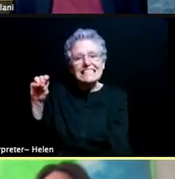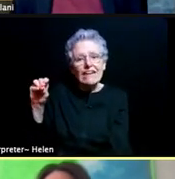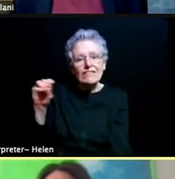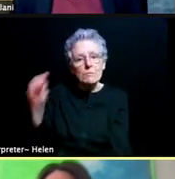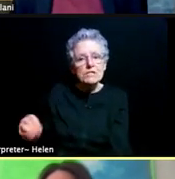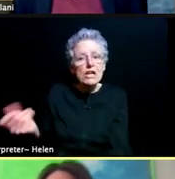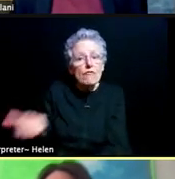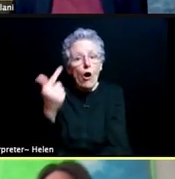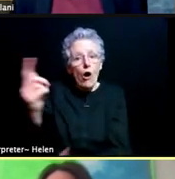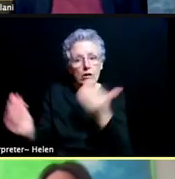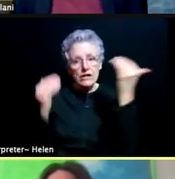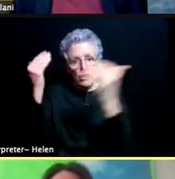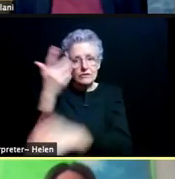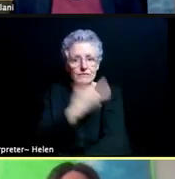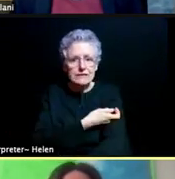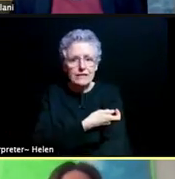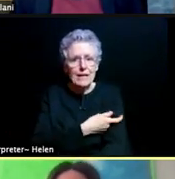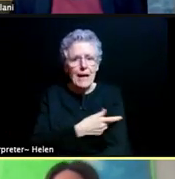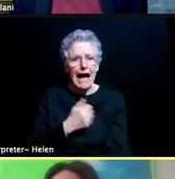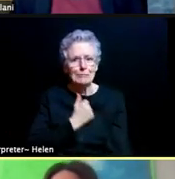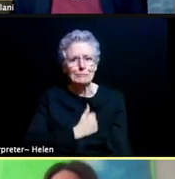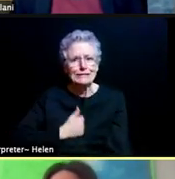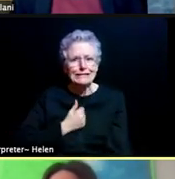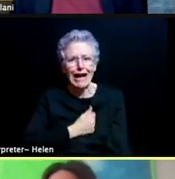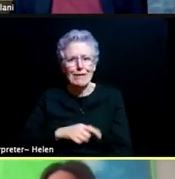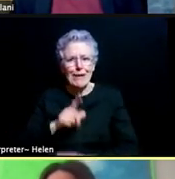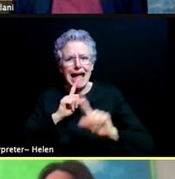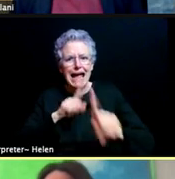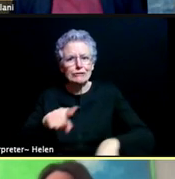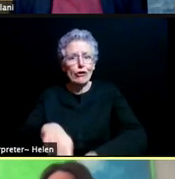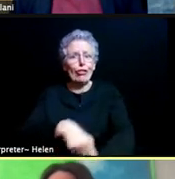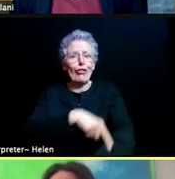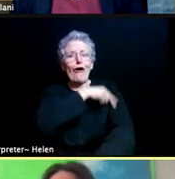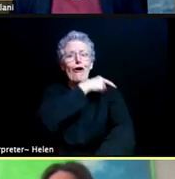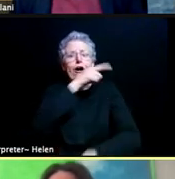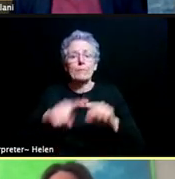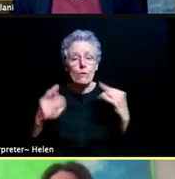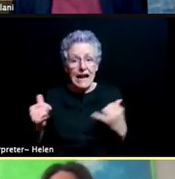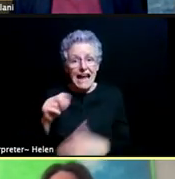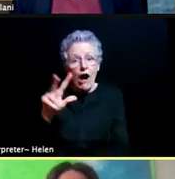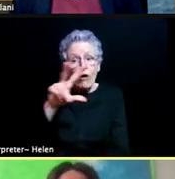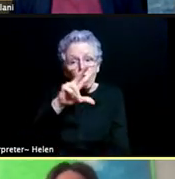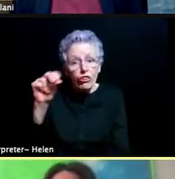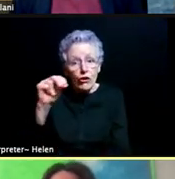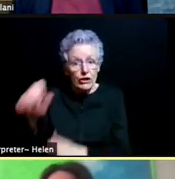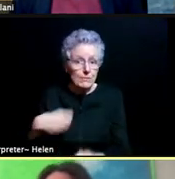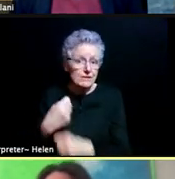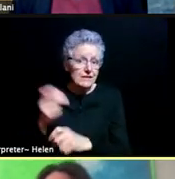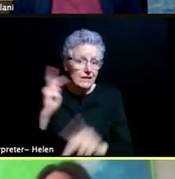It's a very long answer, but we're about 30% right now as a state and we're getting there, we're making progress.